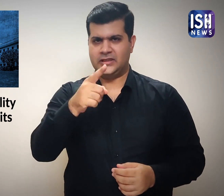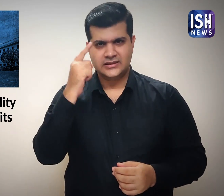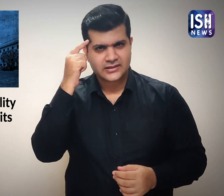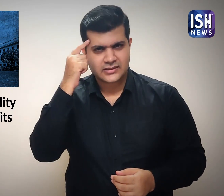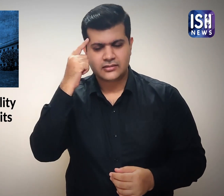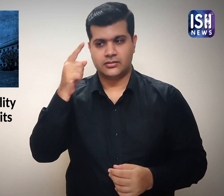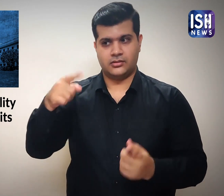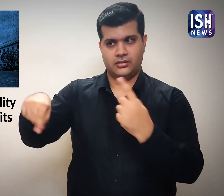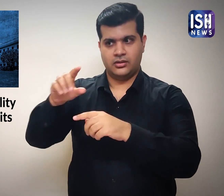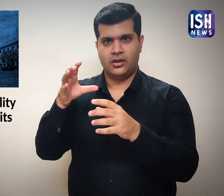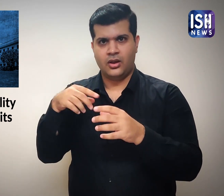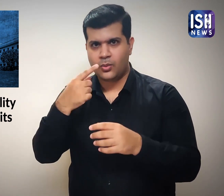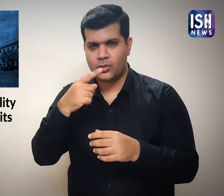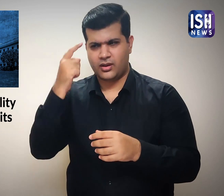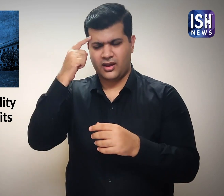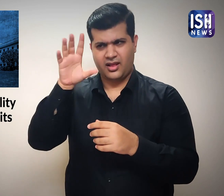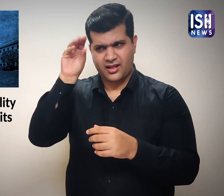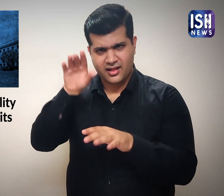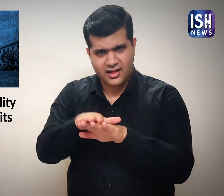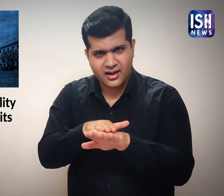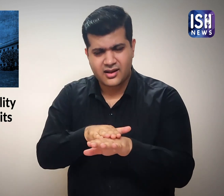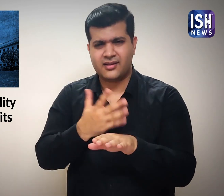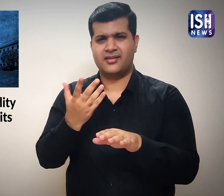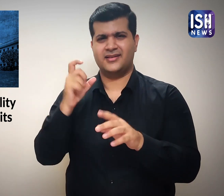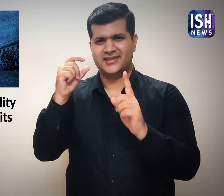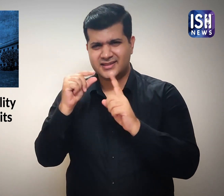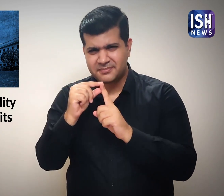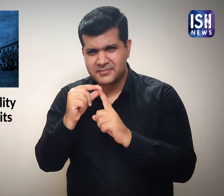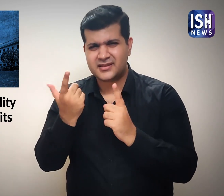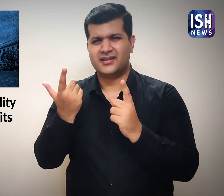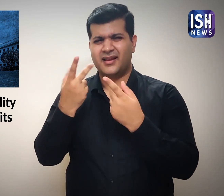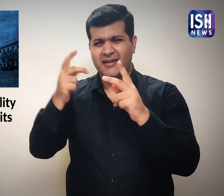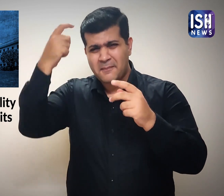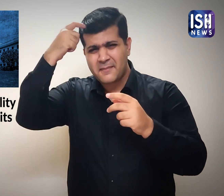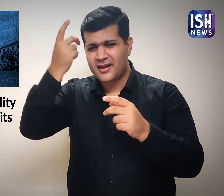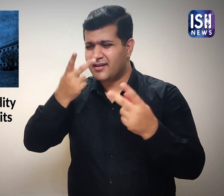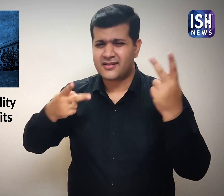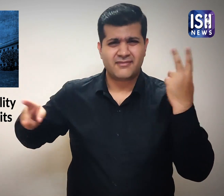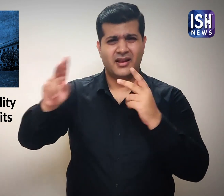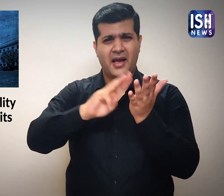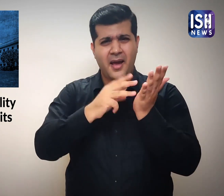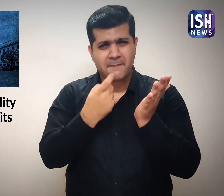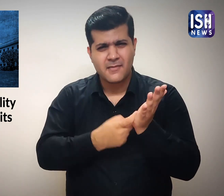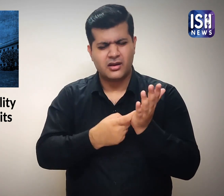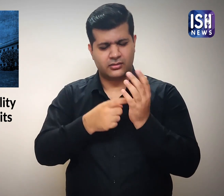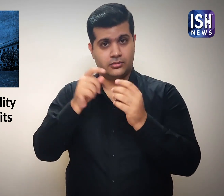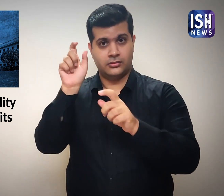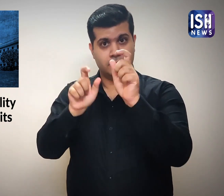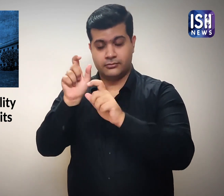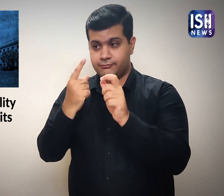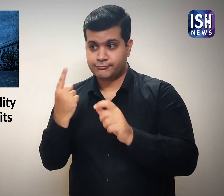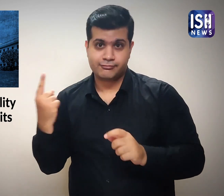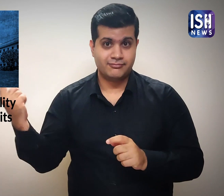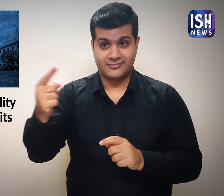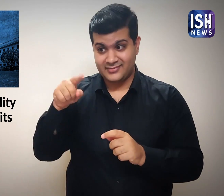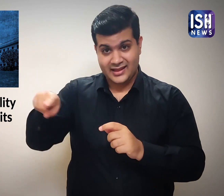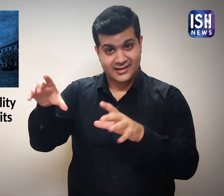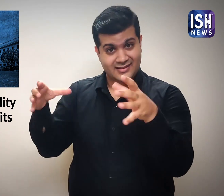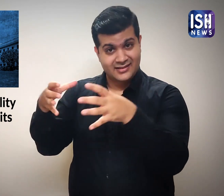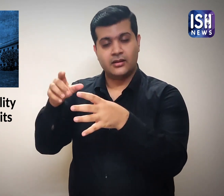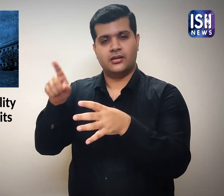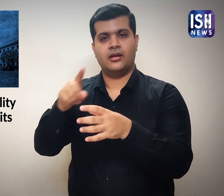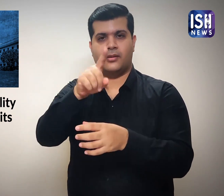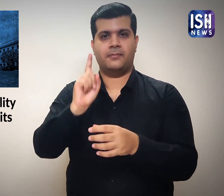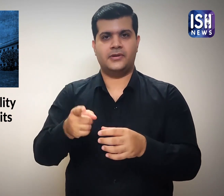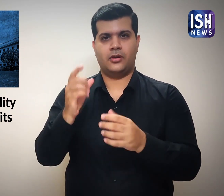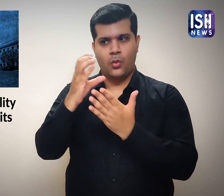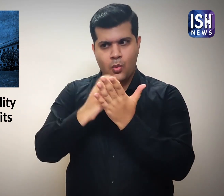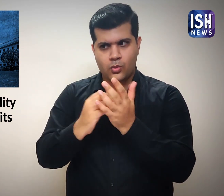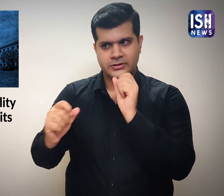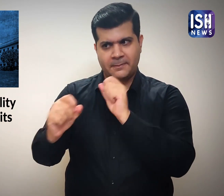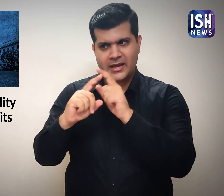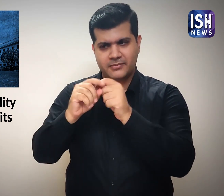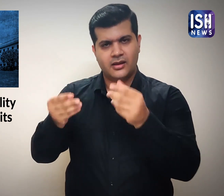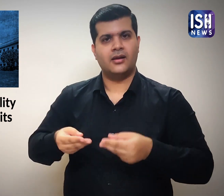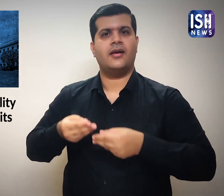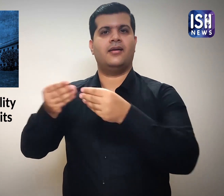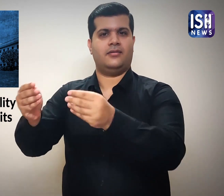The course work must be designed keeping mind slow learners, people with cerebral palsy and other mental disabilities.